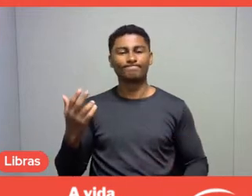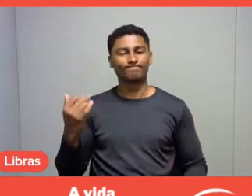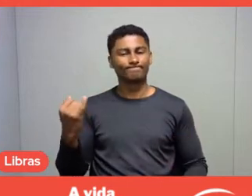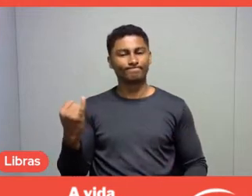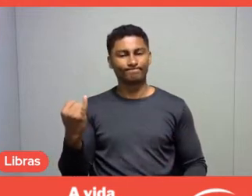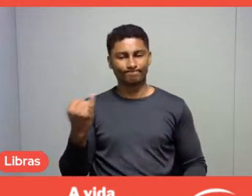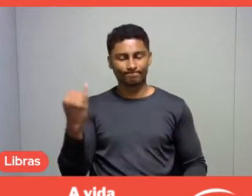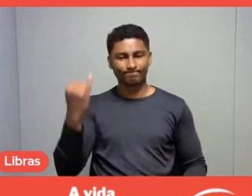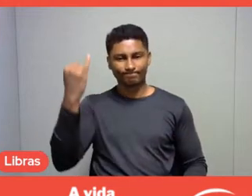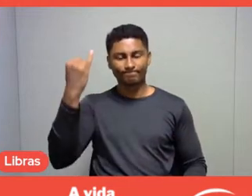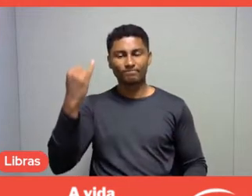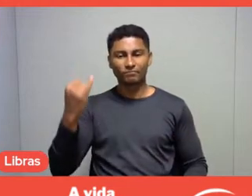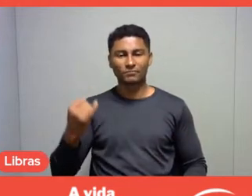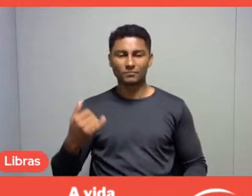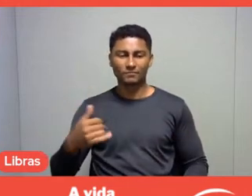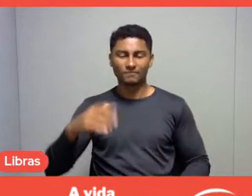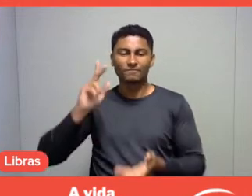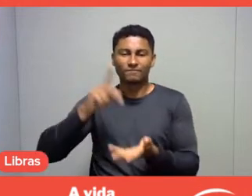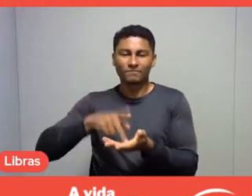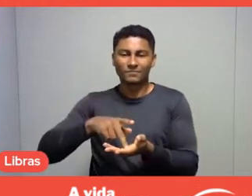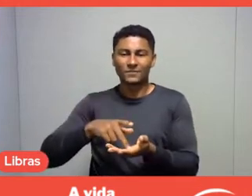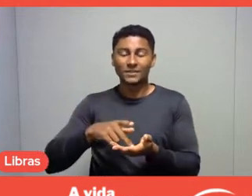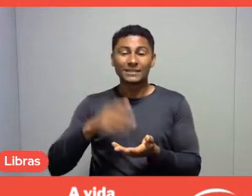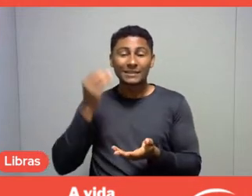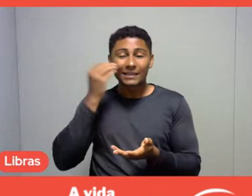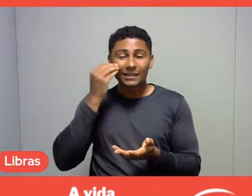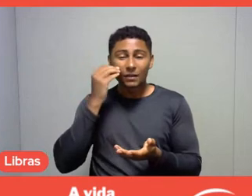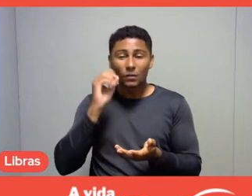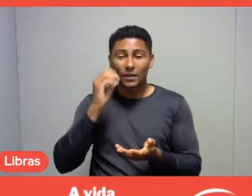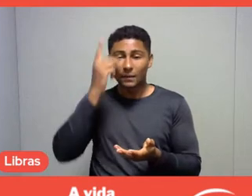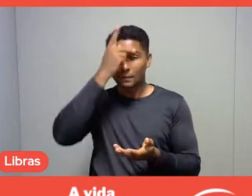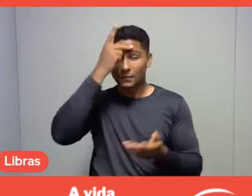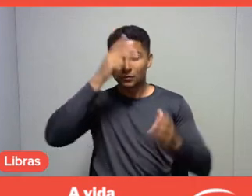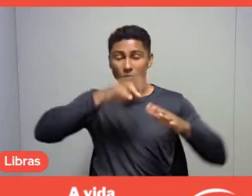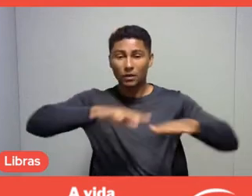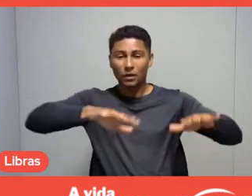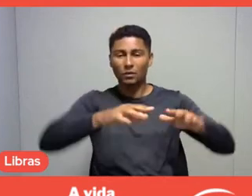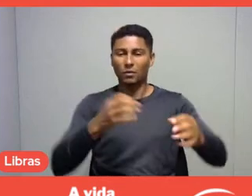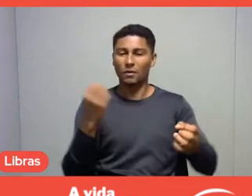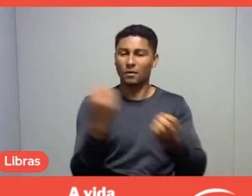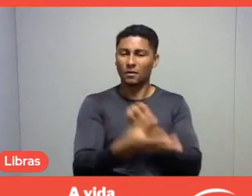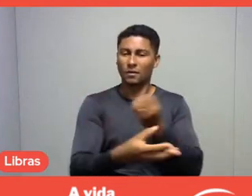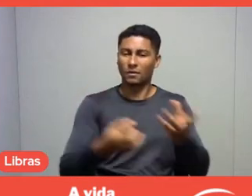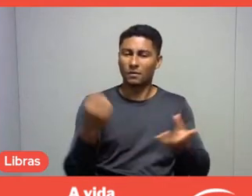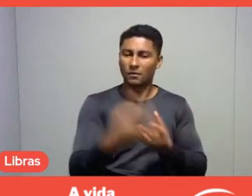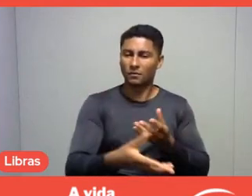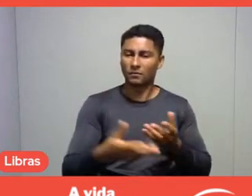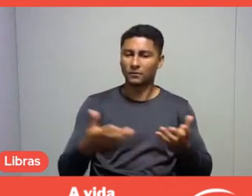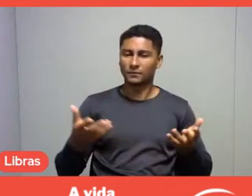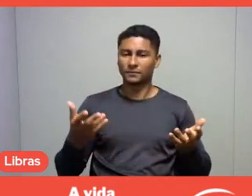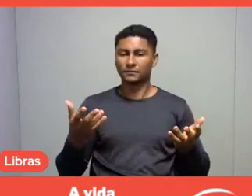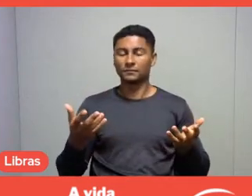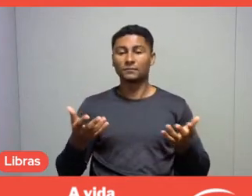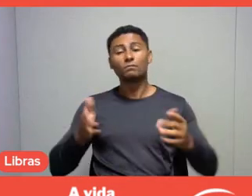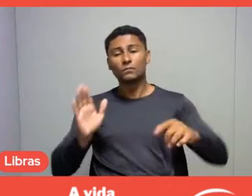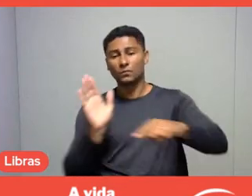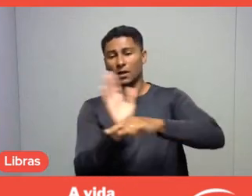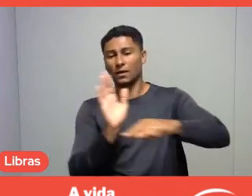which is, in fact, getting close to people, even if it means only contributing to these people's lives,